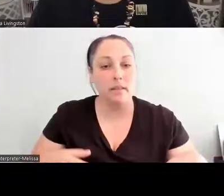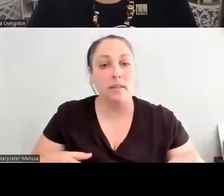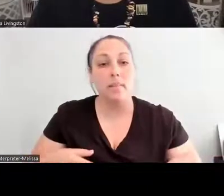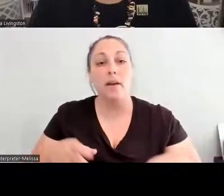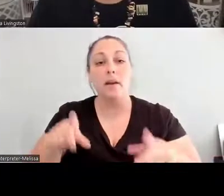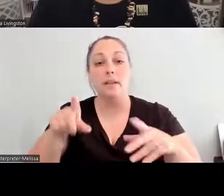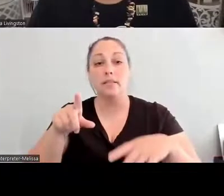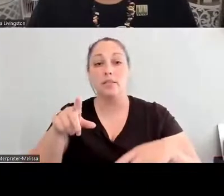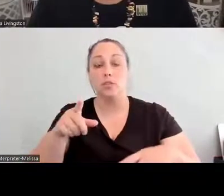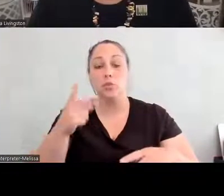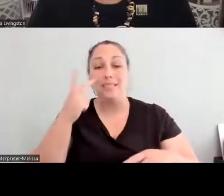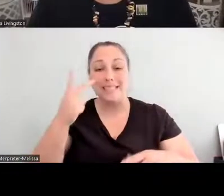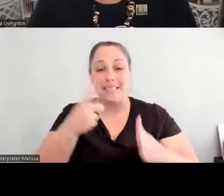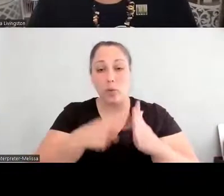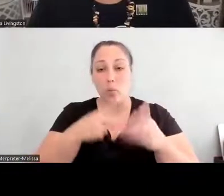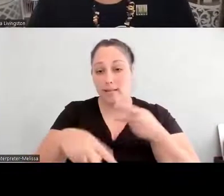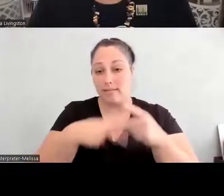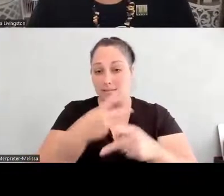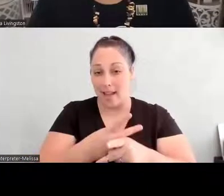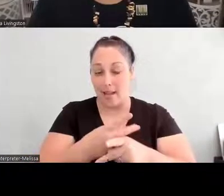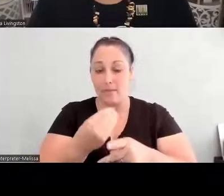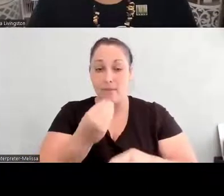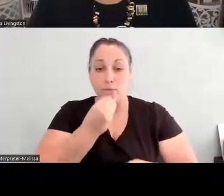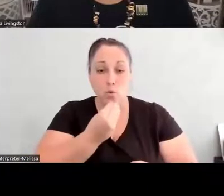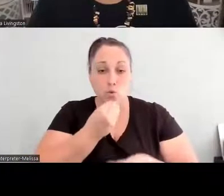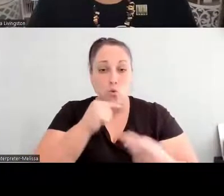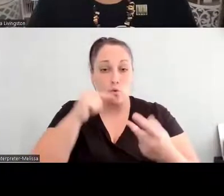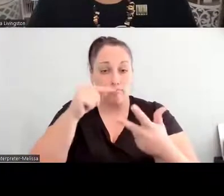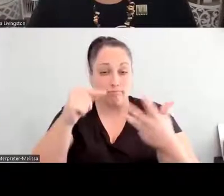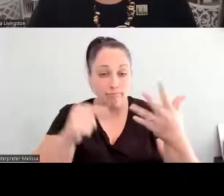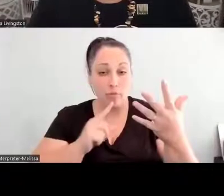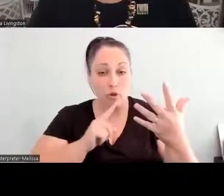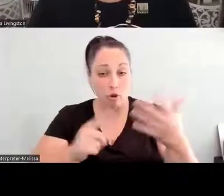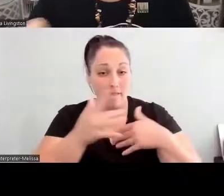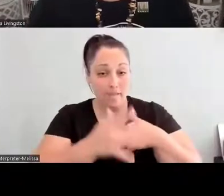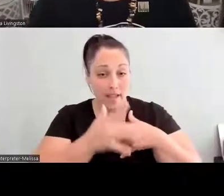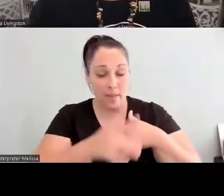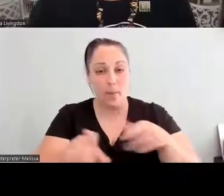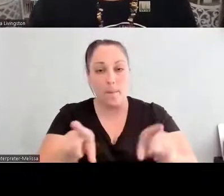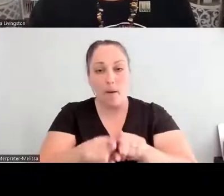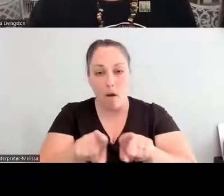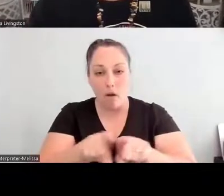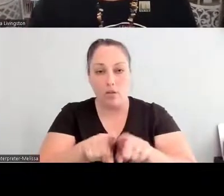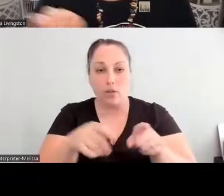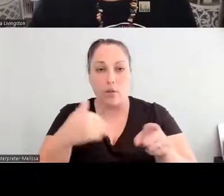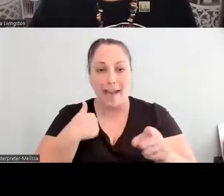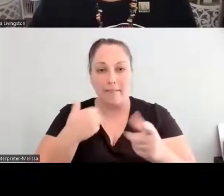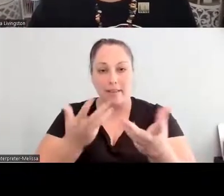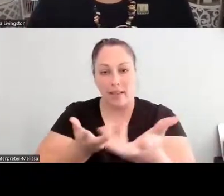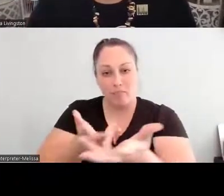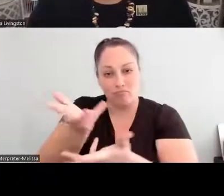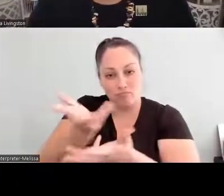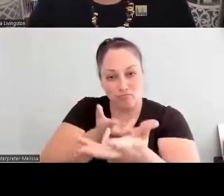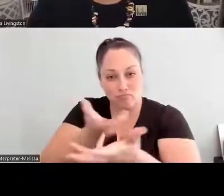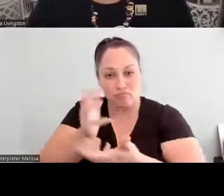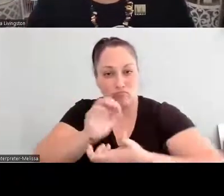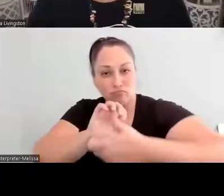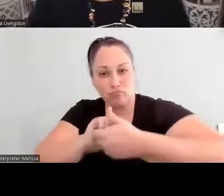we need to have these types of engagements with our communities and set that example. And so some of the other foods, you know, that we were